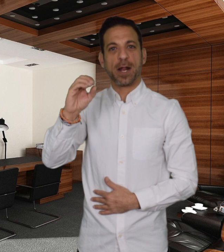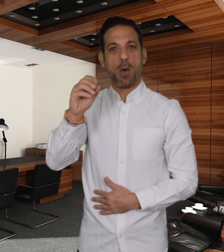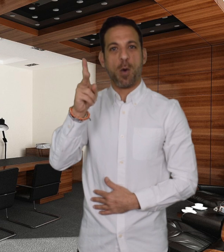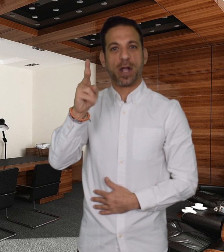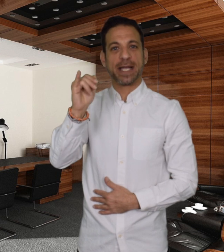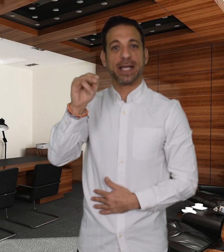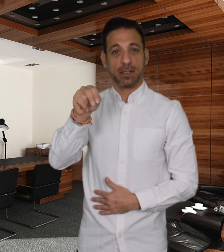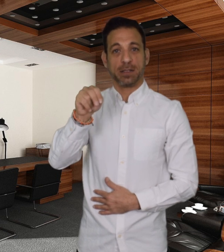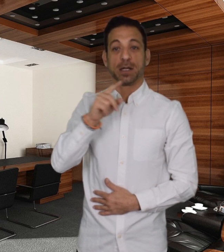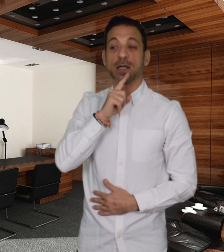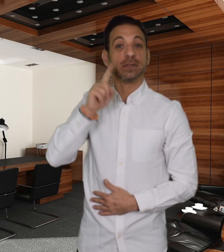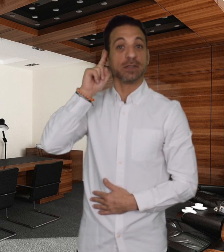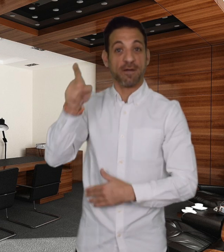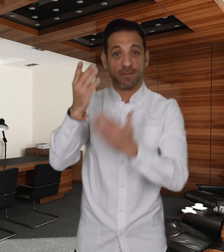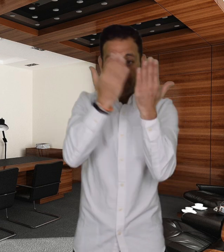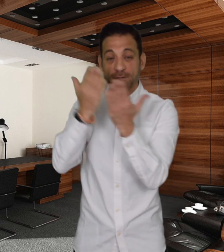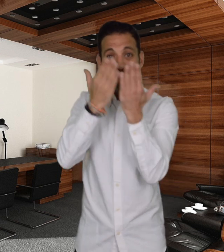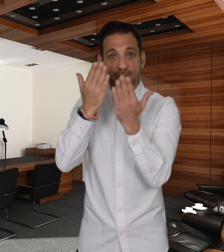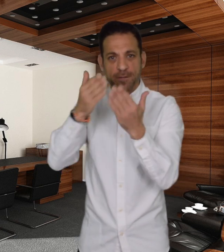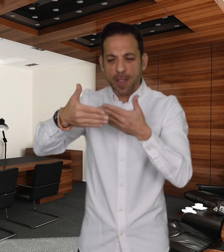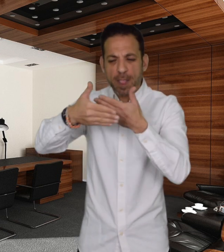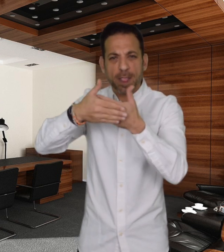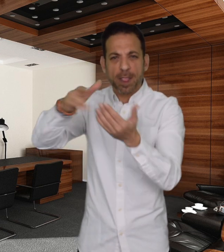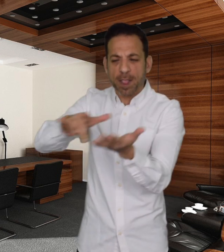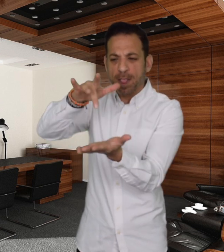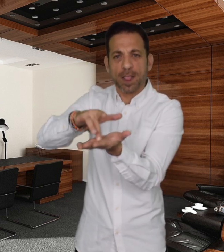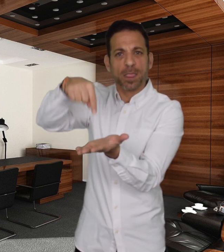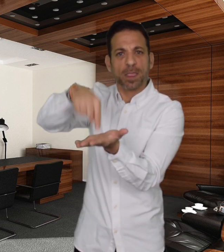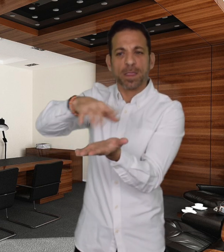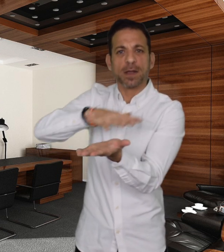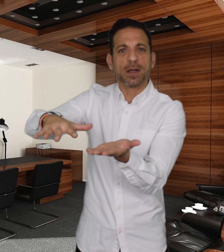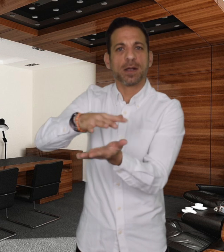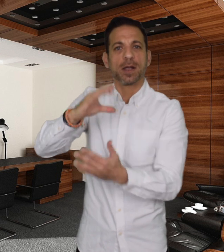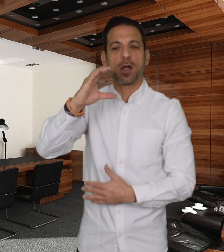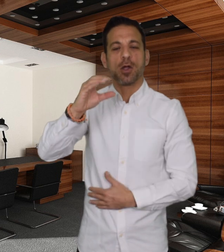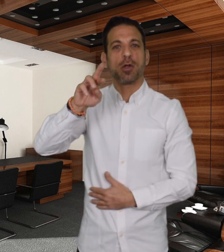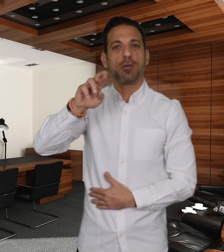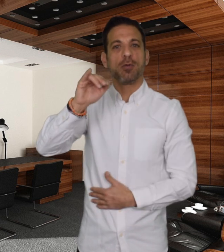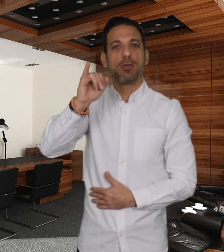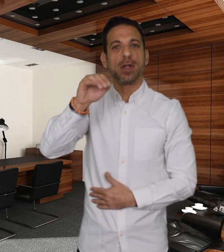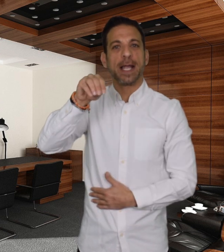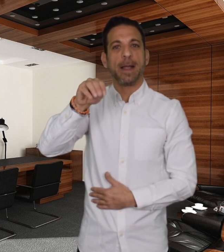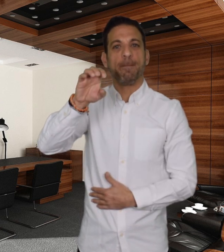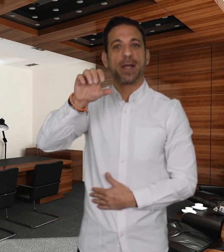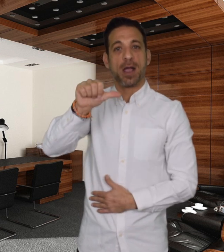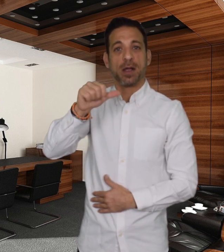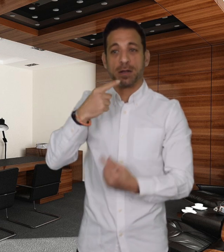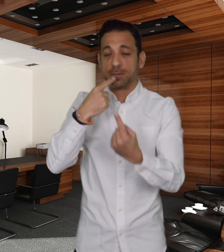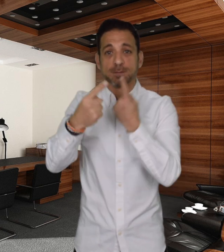how they couldn't hear what was going on, but felt shaking